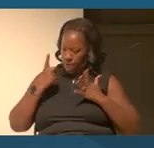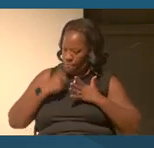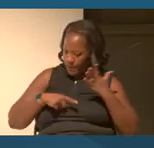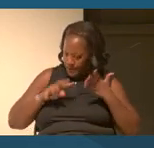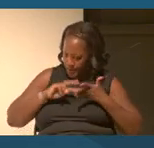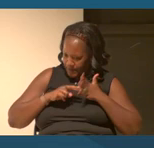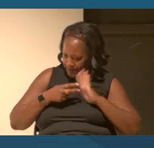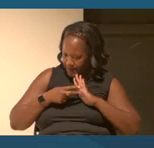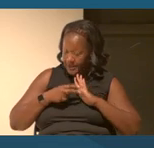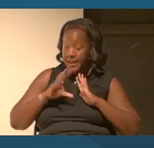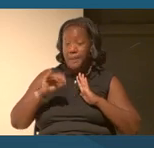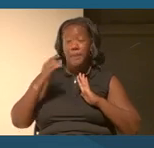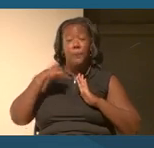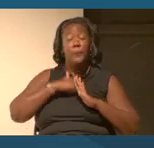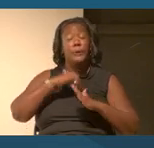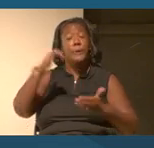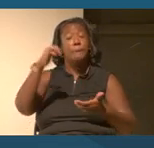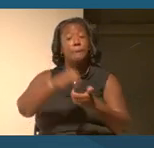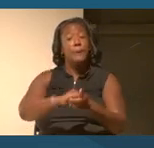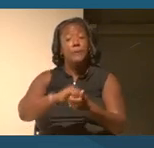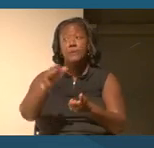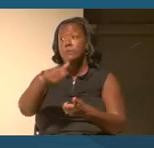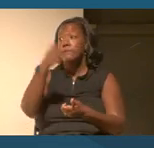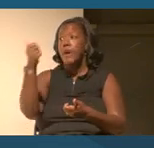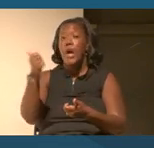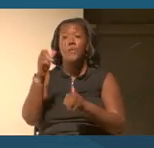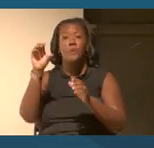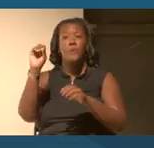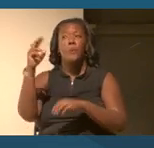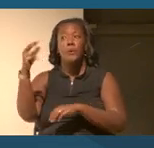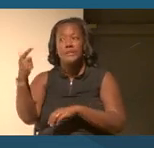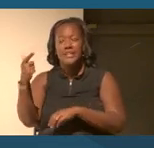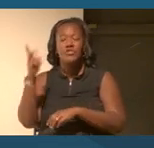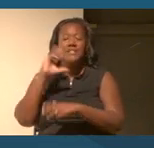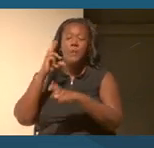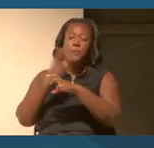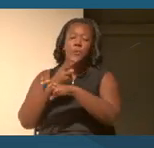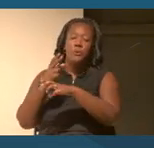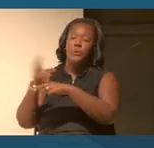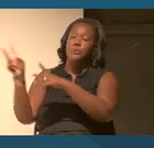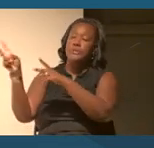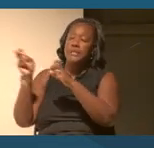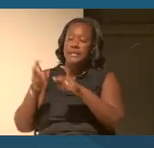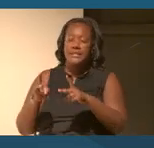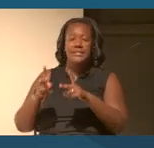But we'll be partnering with other organizations that may use it as a baseline, as a spin off for what their focus is.